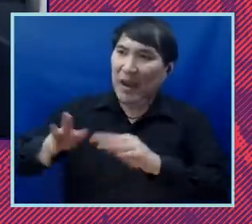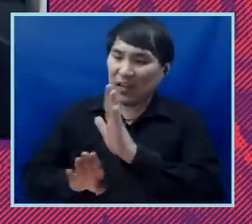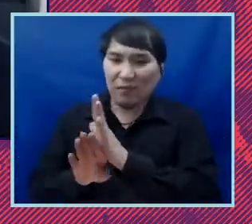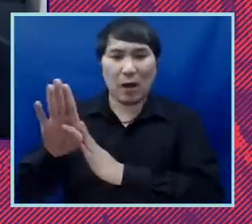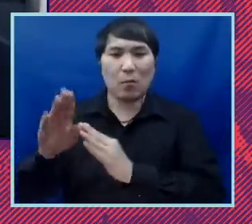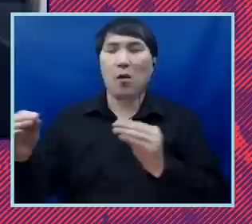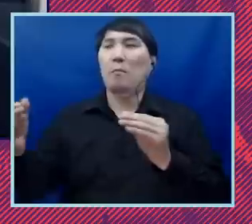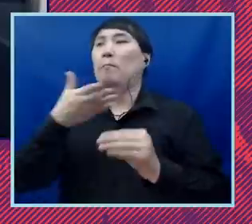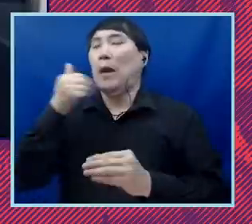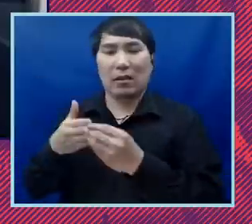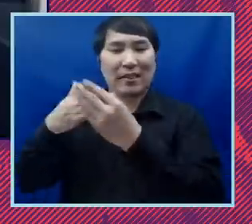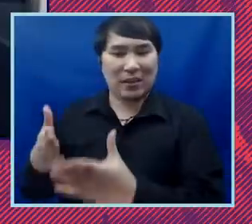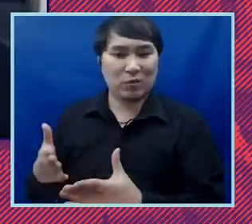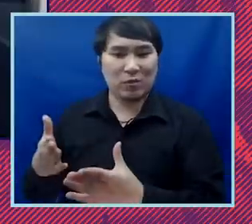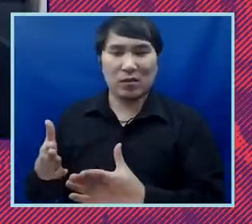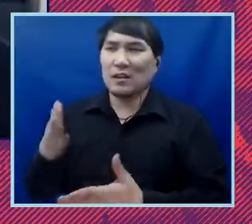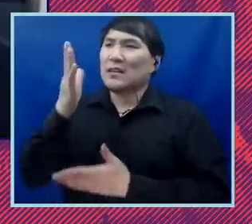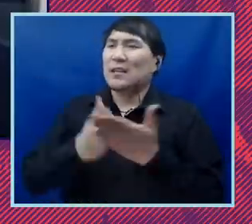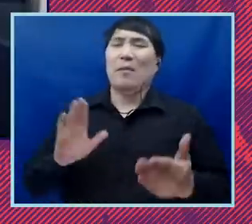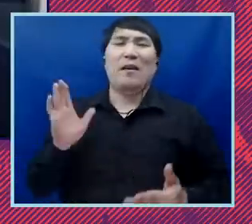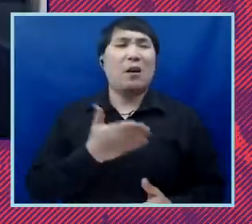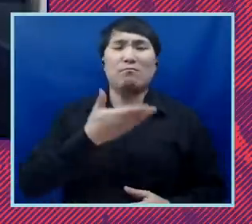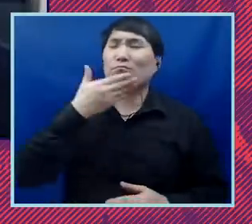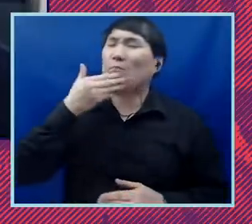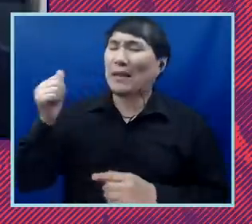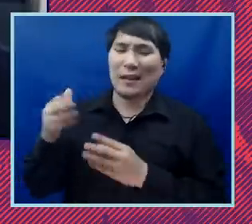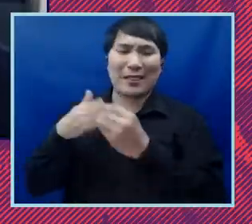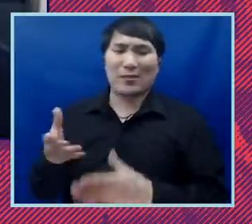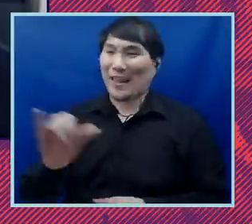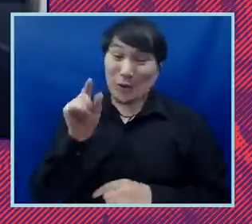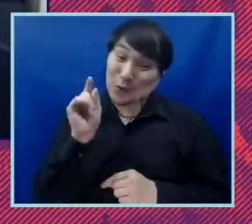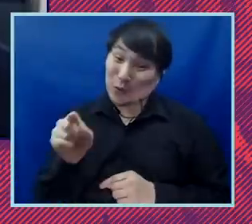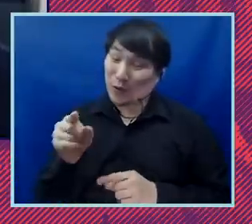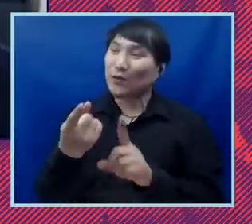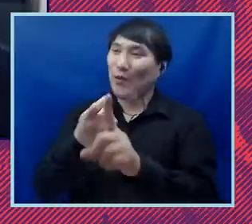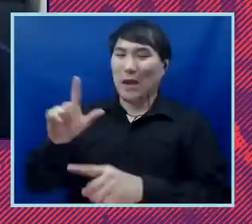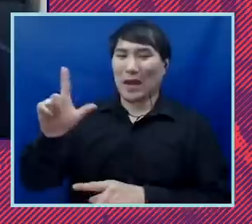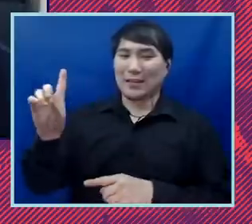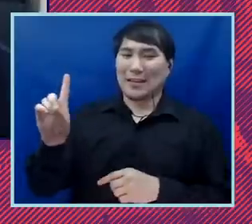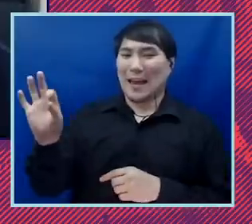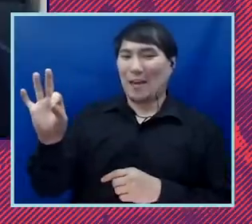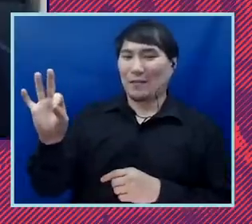beyond their own. And so many of our greatest leaders like you come out of the LDF and so it's